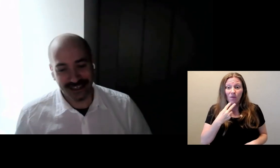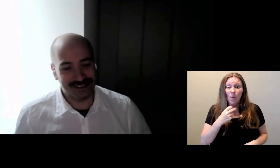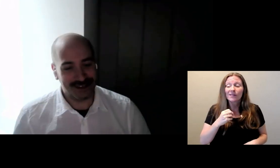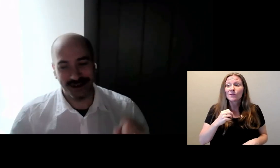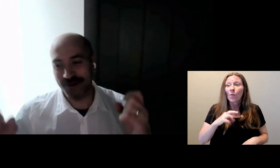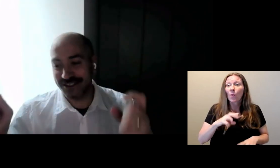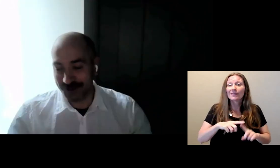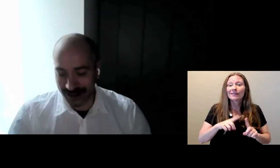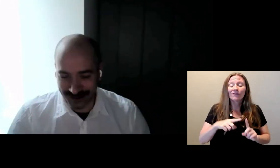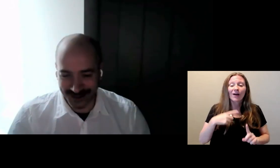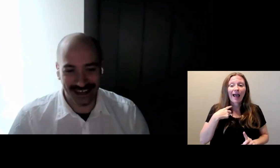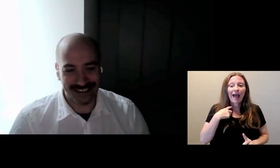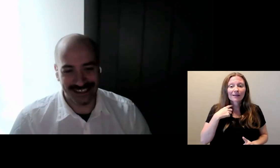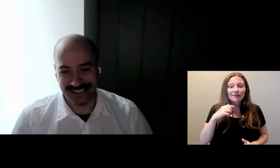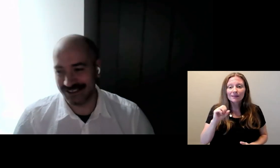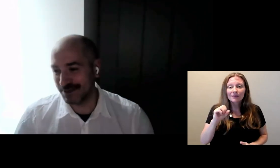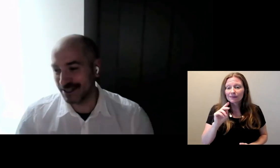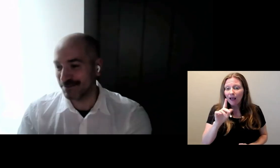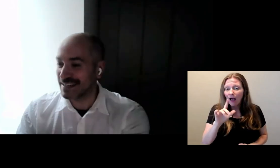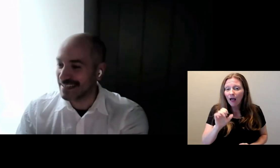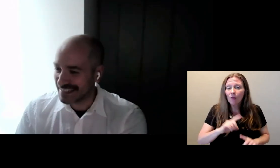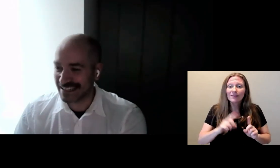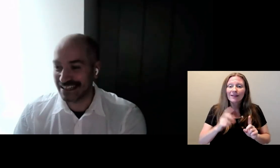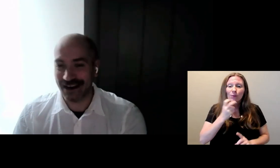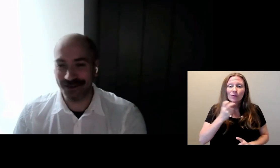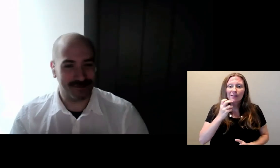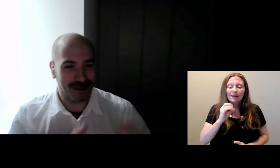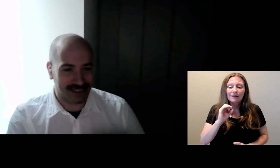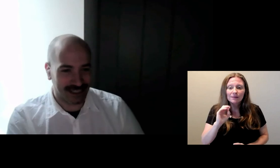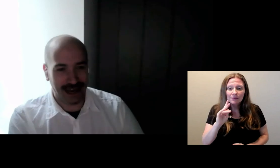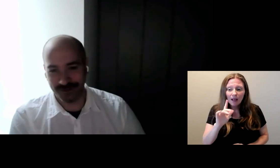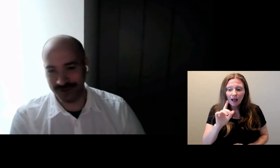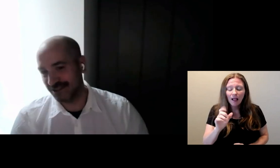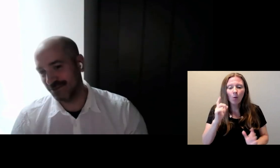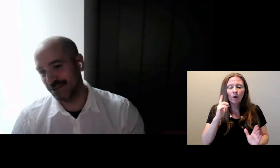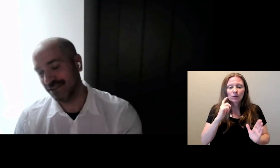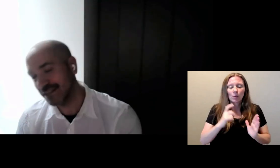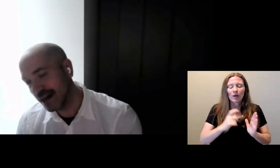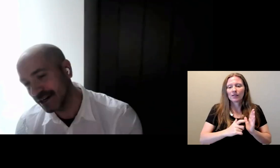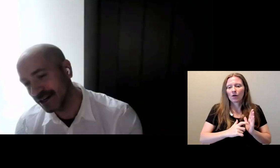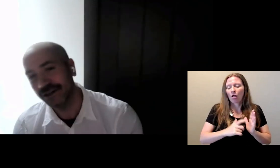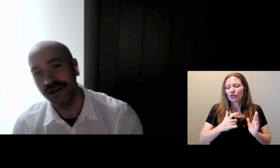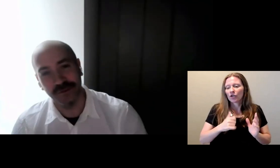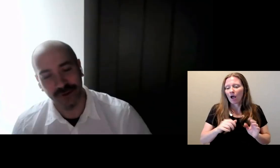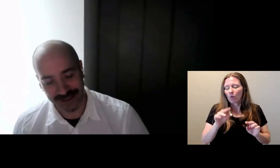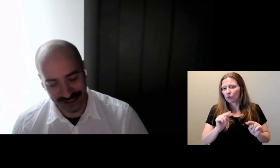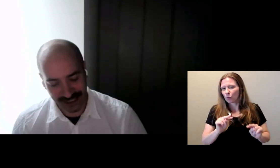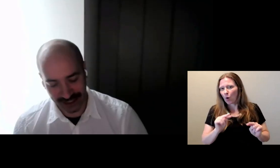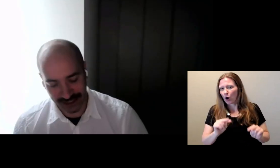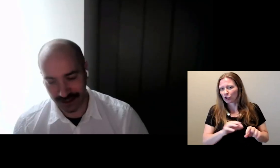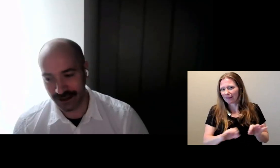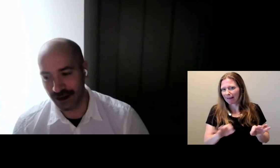And so I want to also acknowledge Mirabai Knight, again. I was watching the captions for this entire presentation.